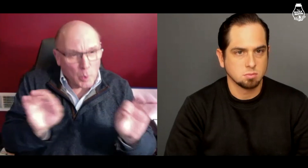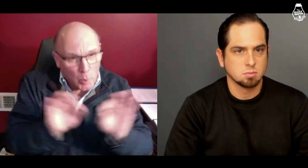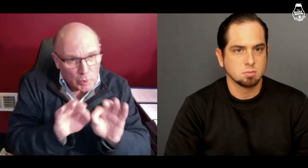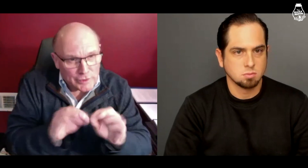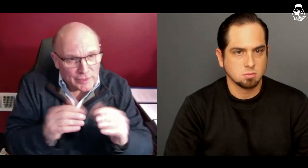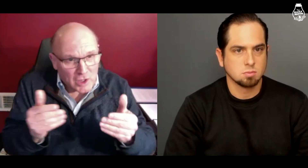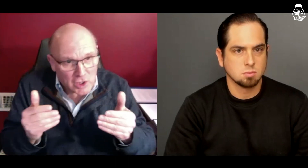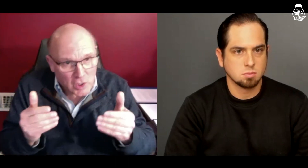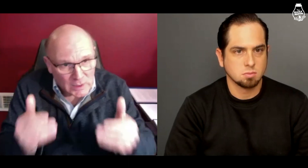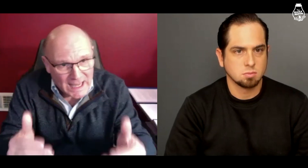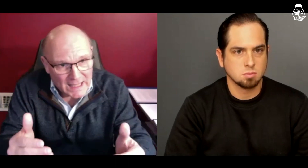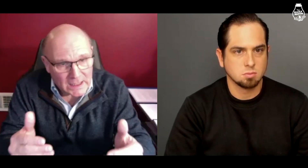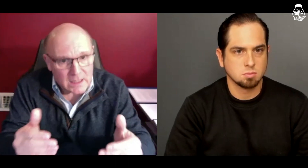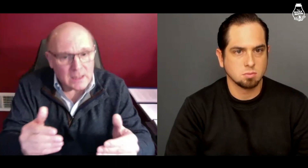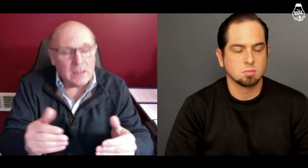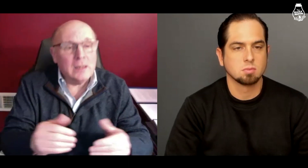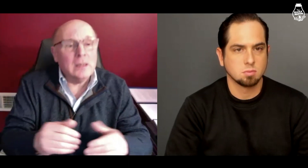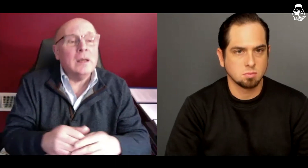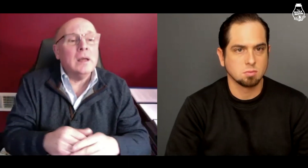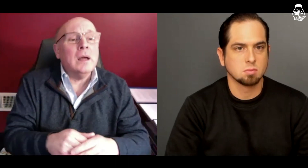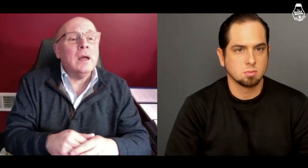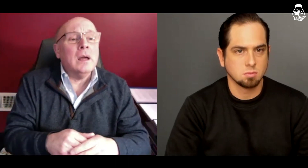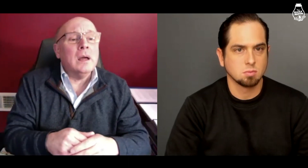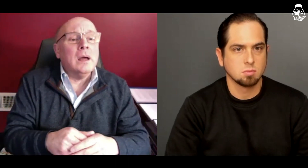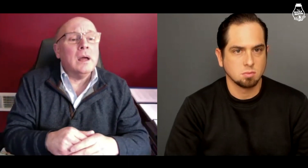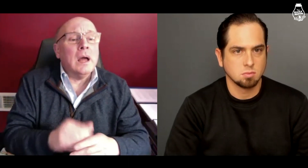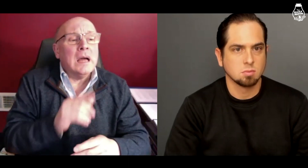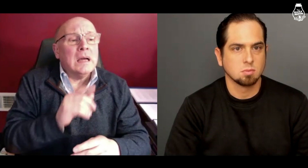on whether it's worth it to go forward.